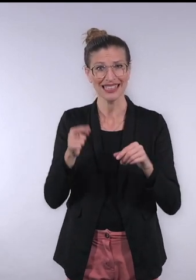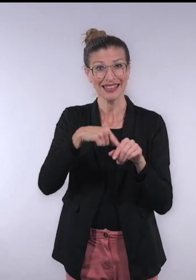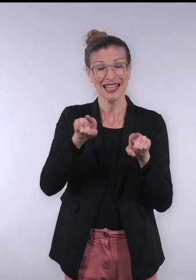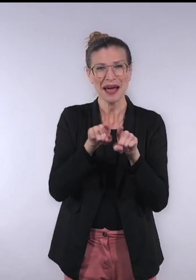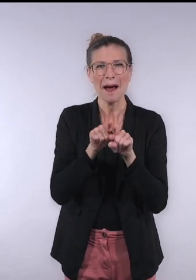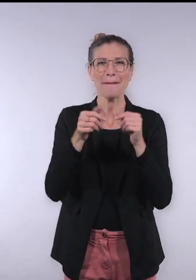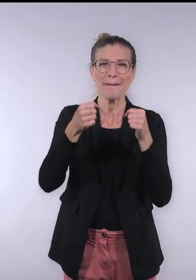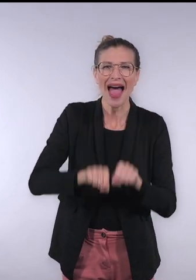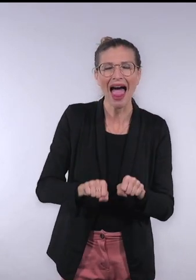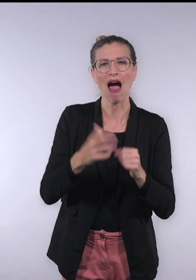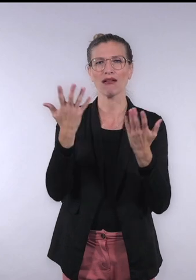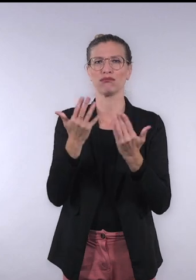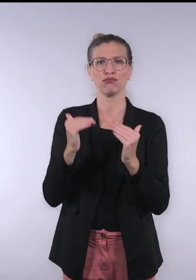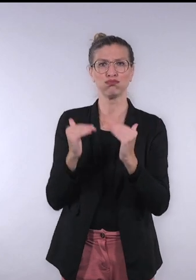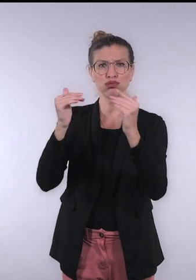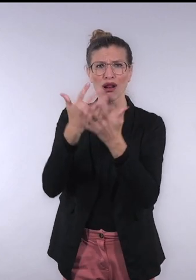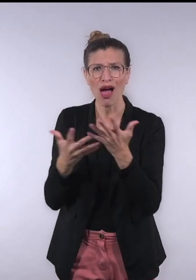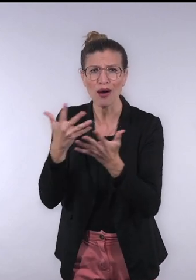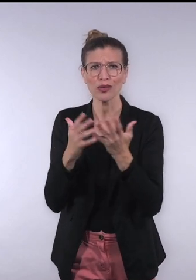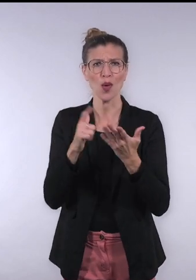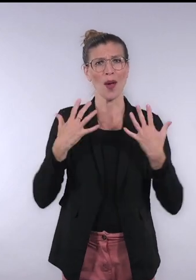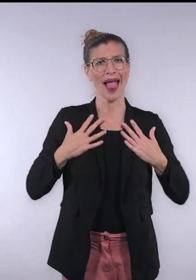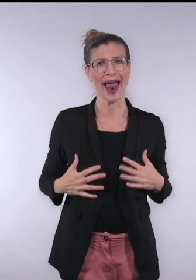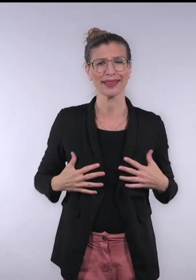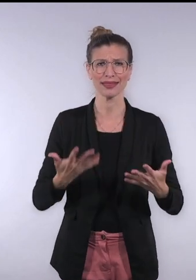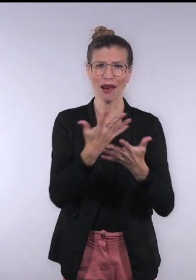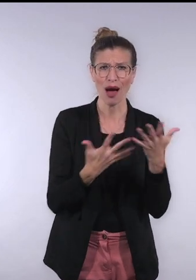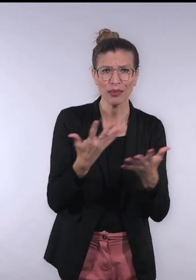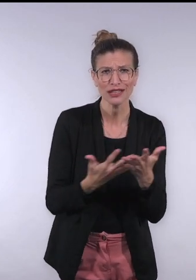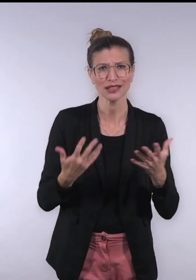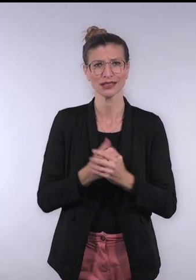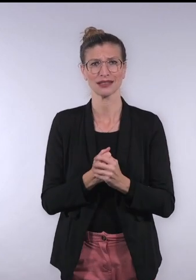like bank language or insurance language or health language.